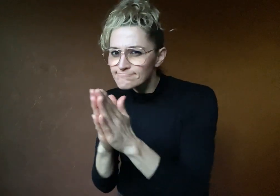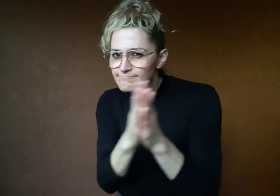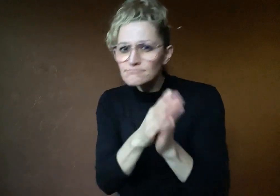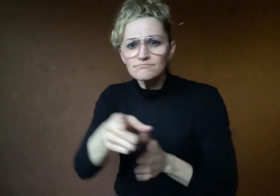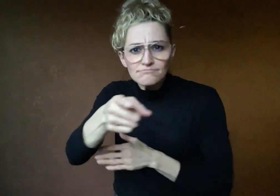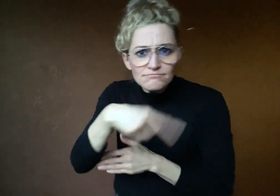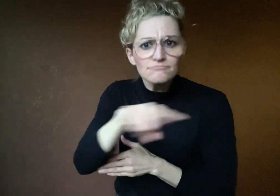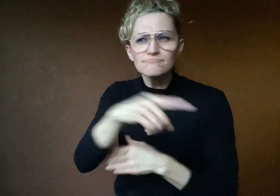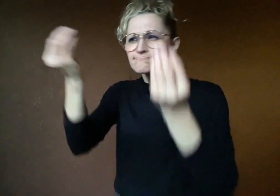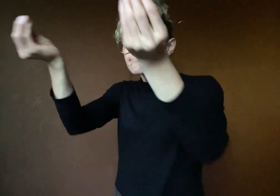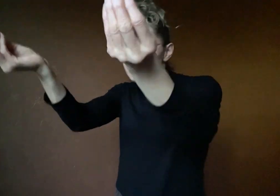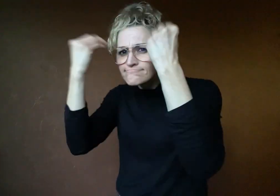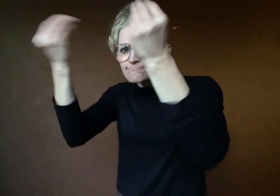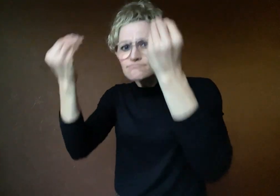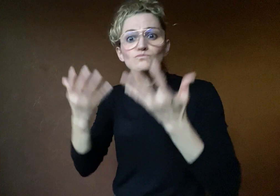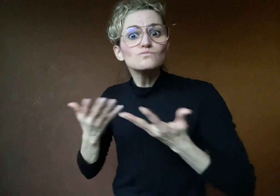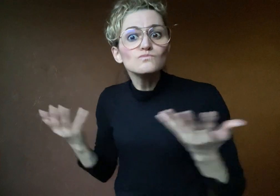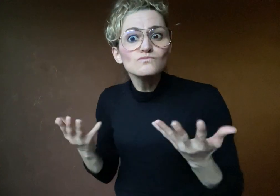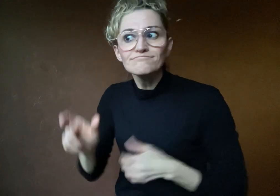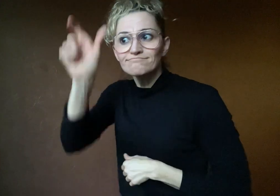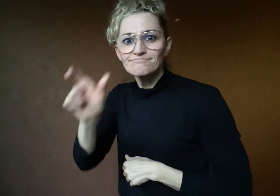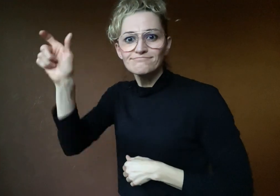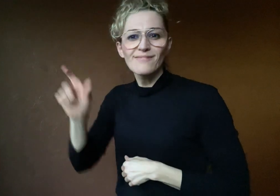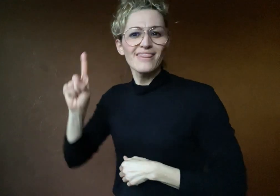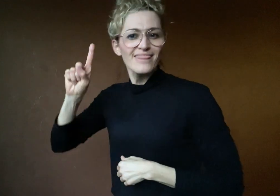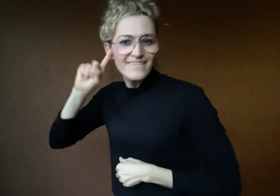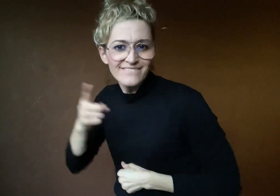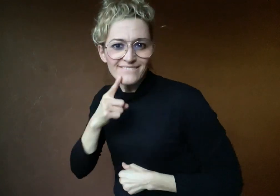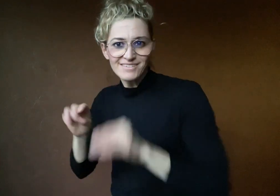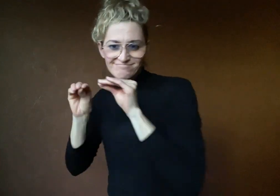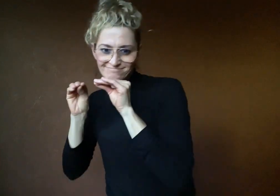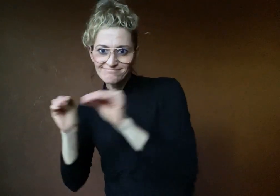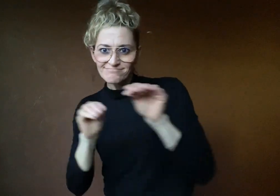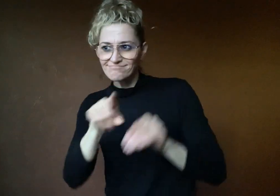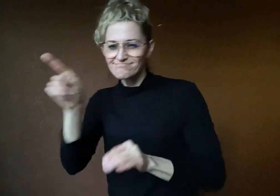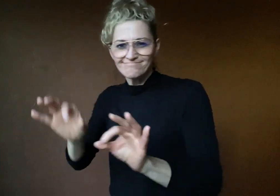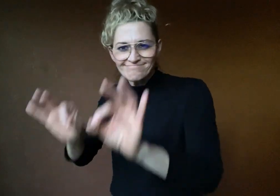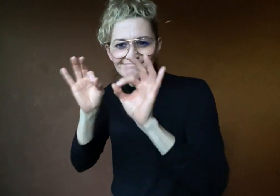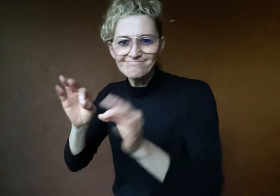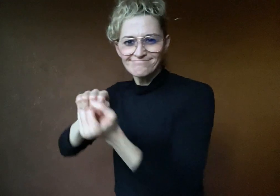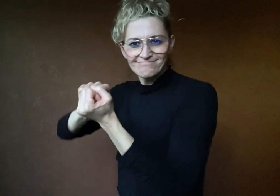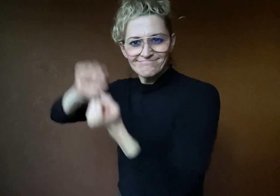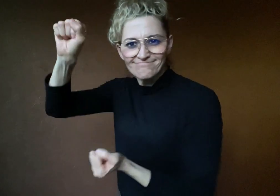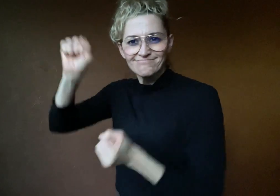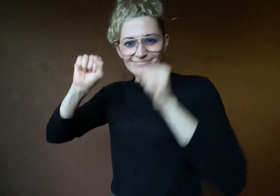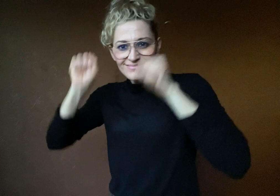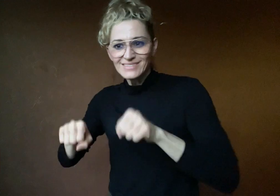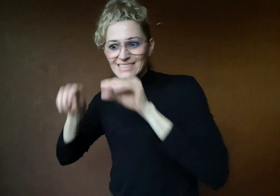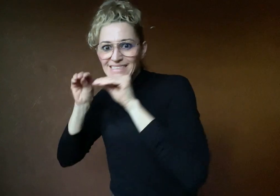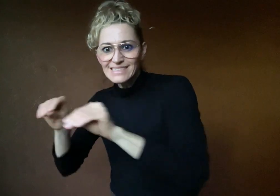by deaf tutors who are qualified to teach BSL.